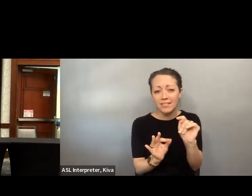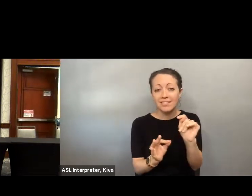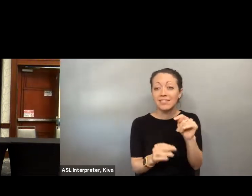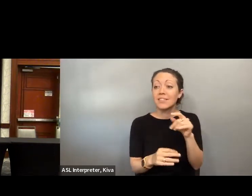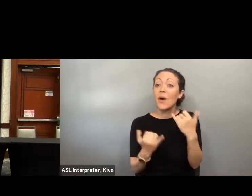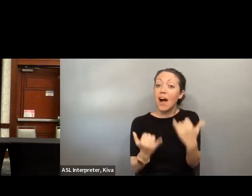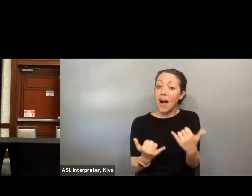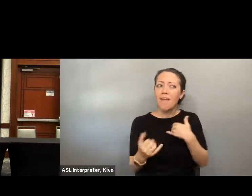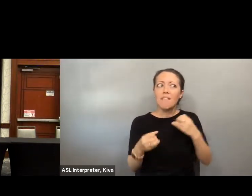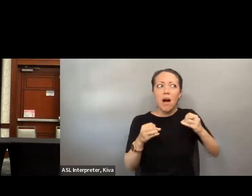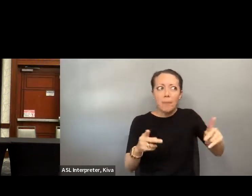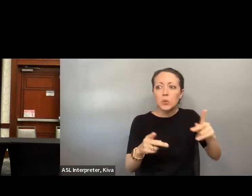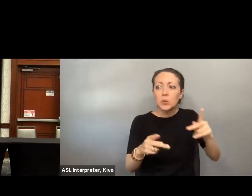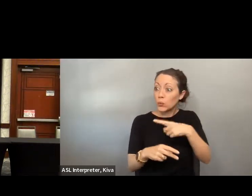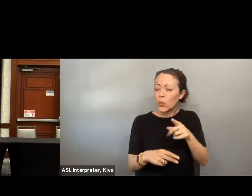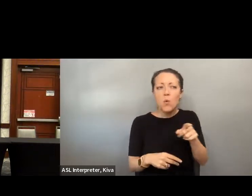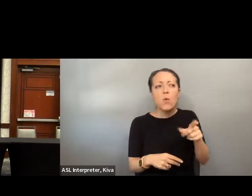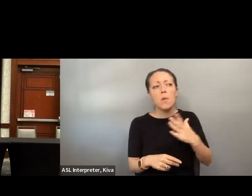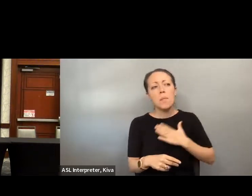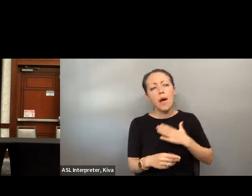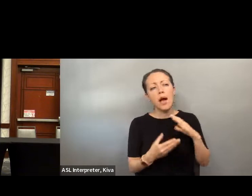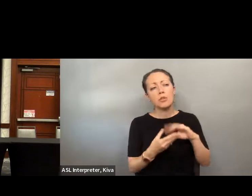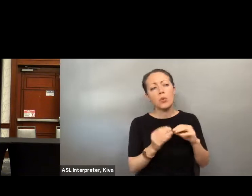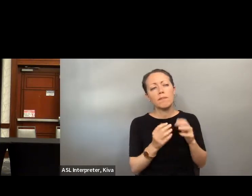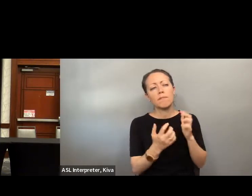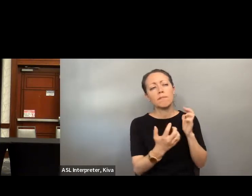am with you as so many of you do already, now and down the